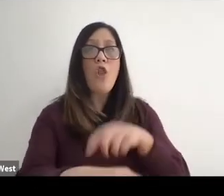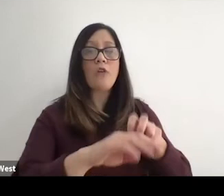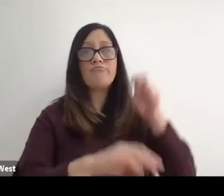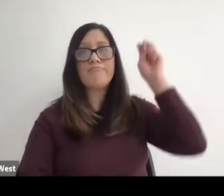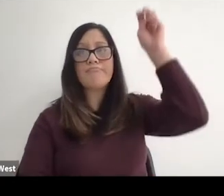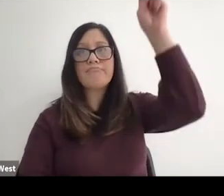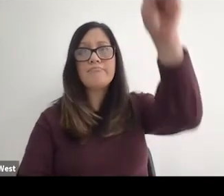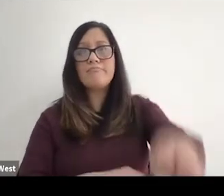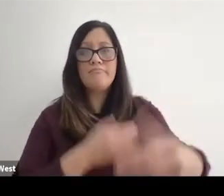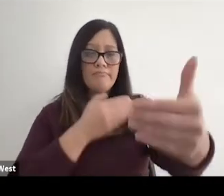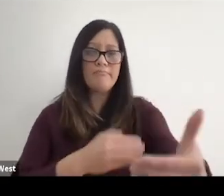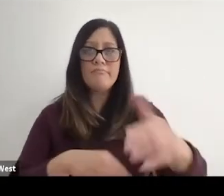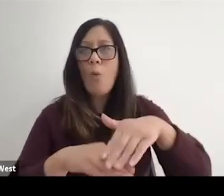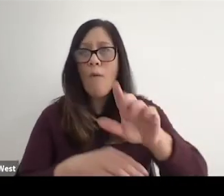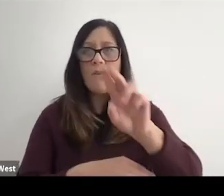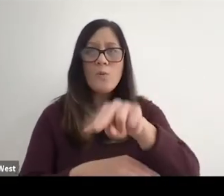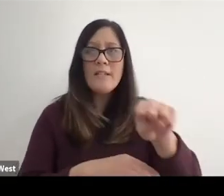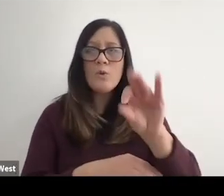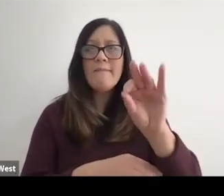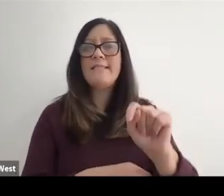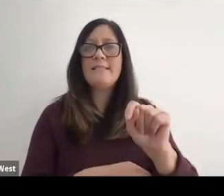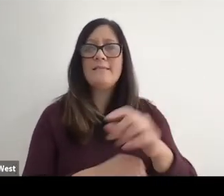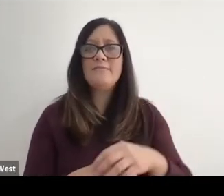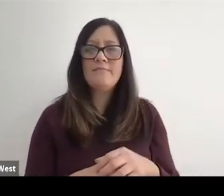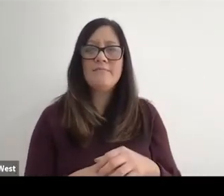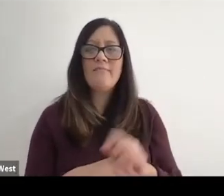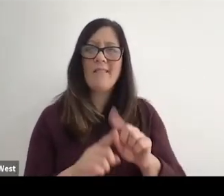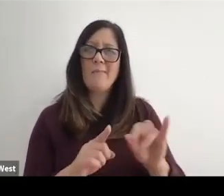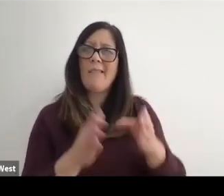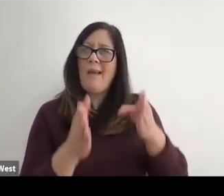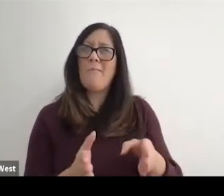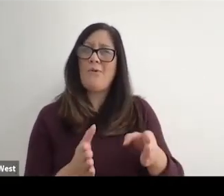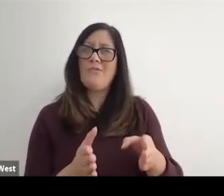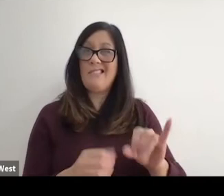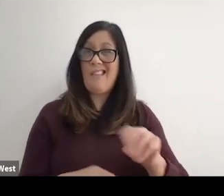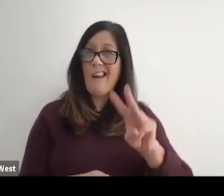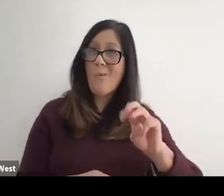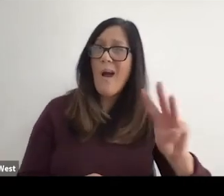a blind person long jump over 22 feet wow. But that person is that a while?